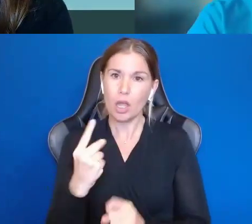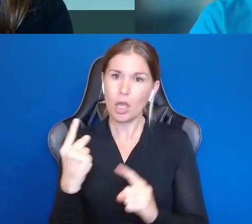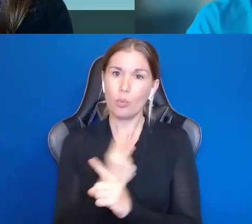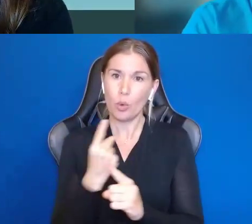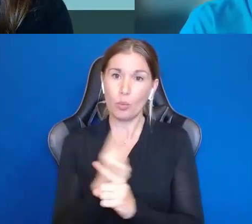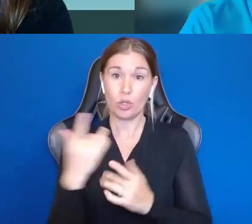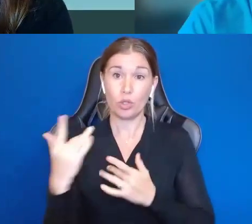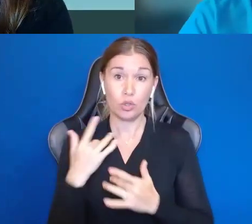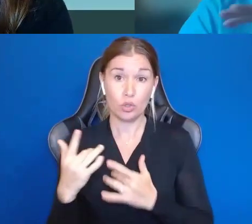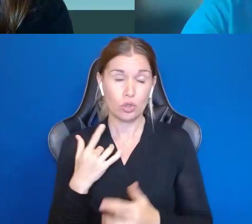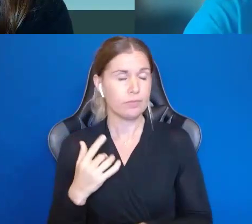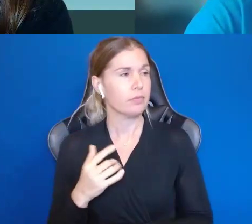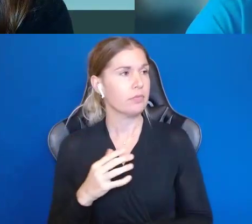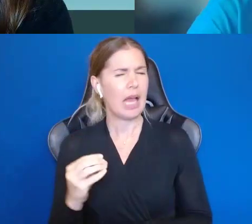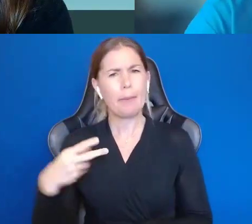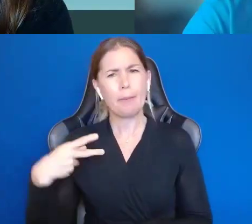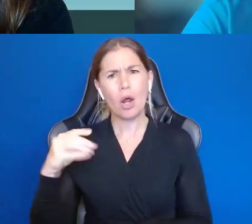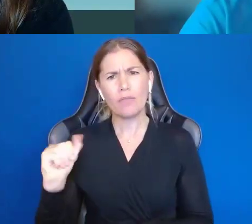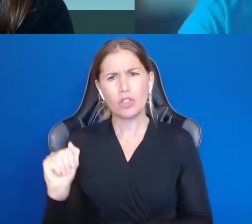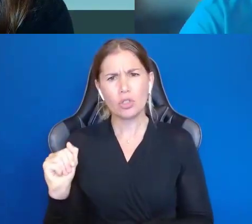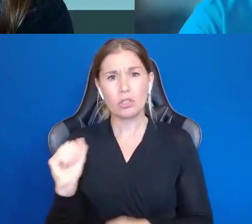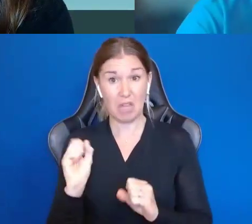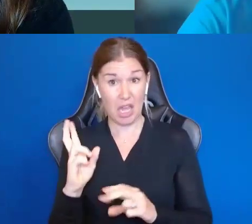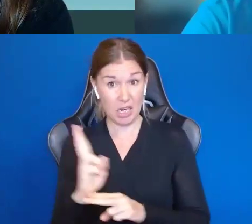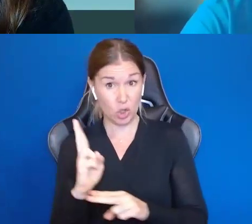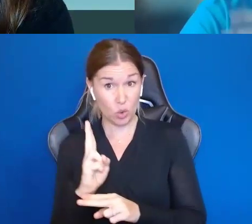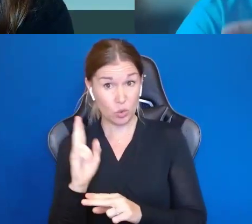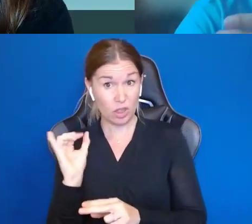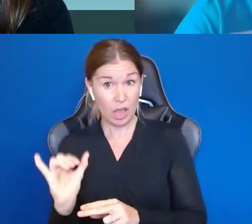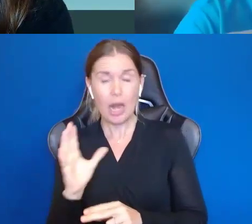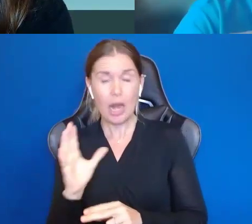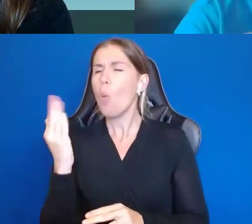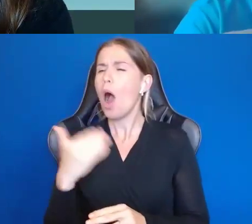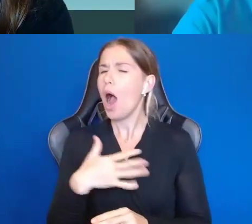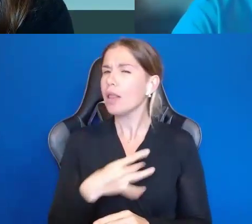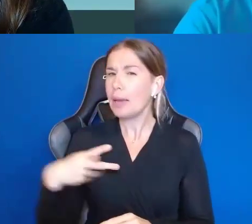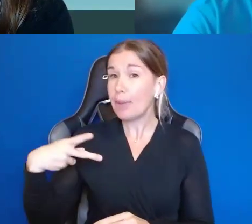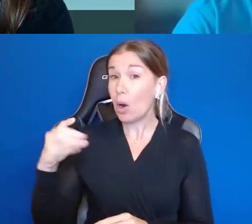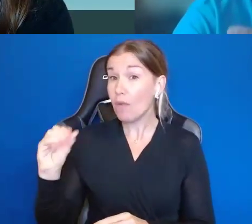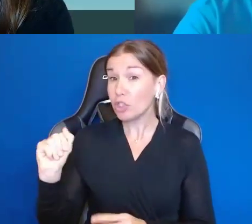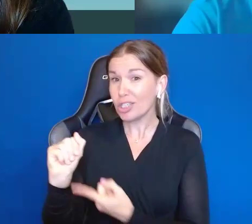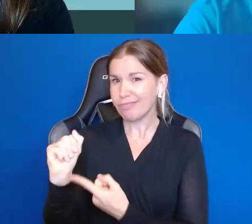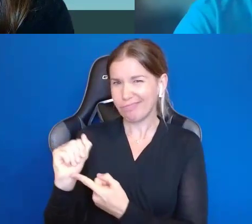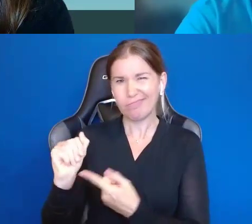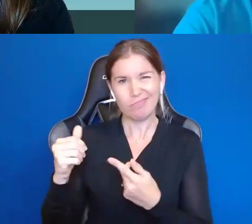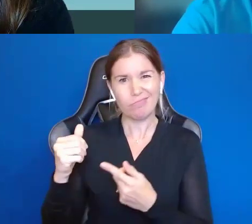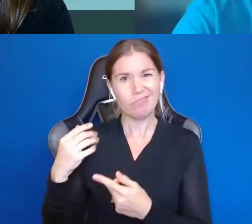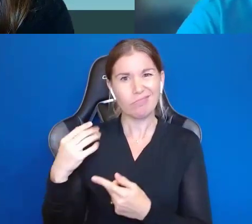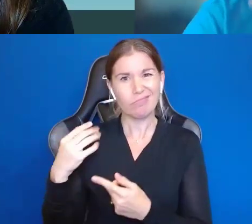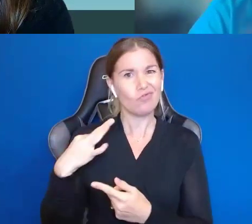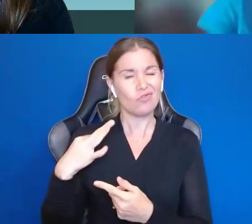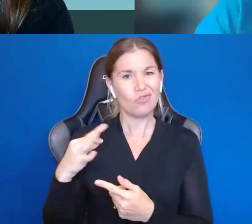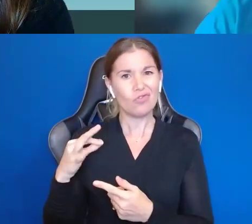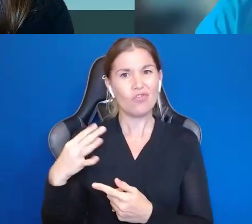Powers of Attorney. You can use those. And what I like about Powers of Attorney is they are voluntary. With a POA, I can give you the